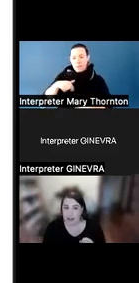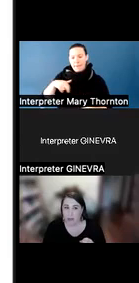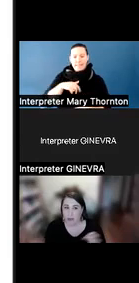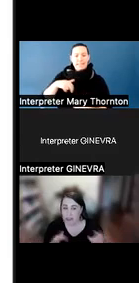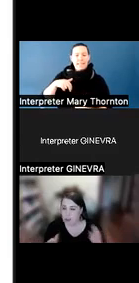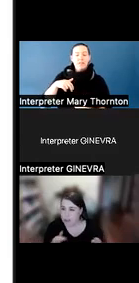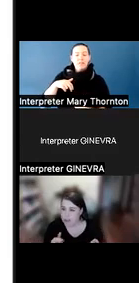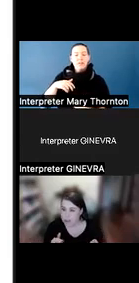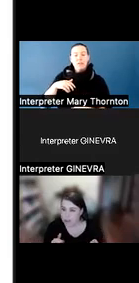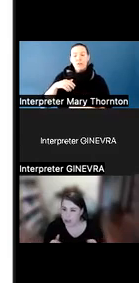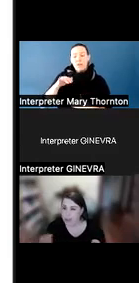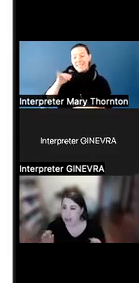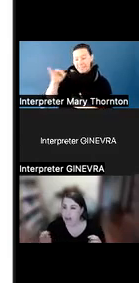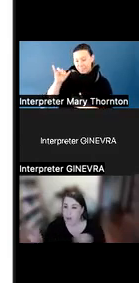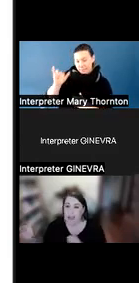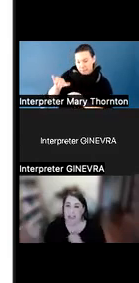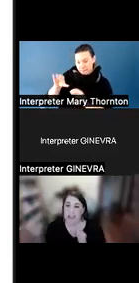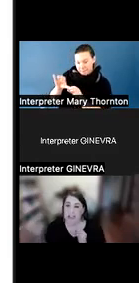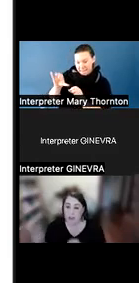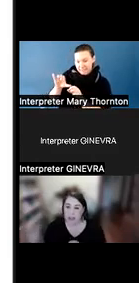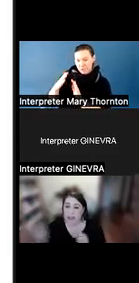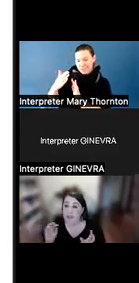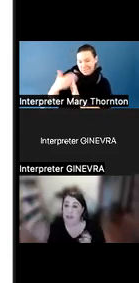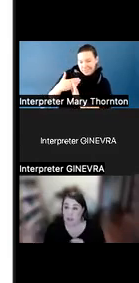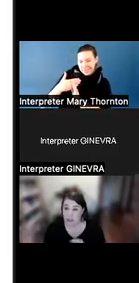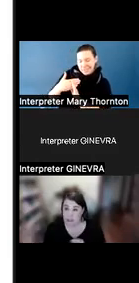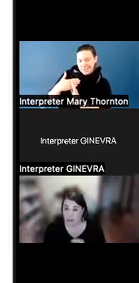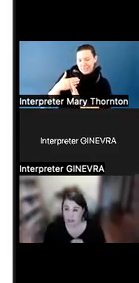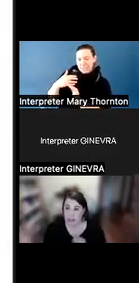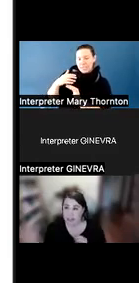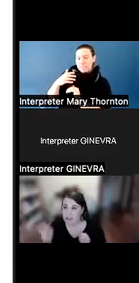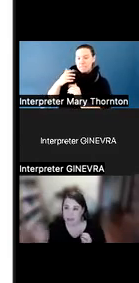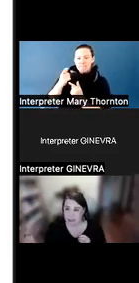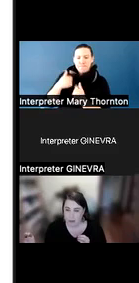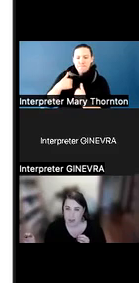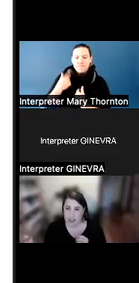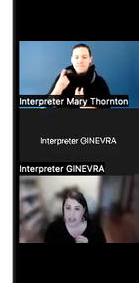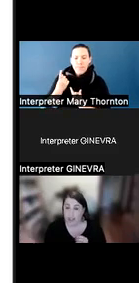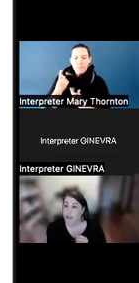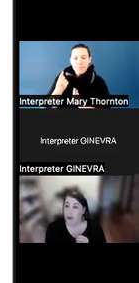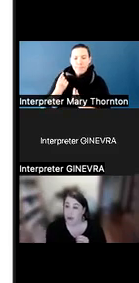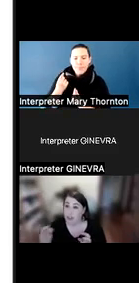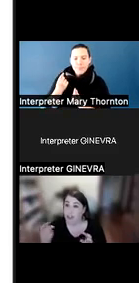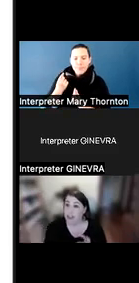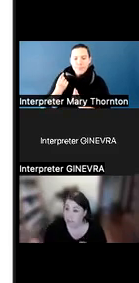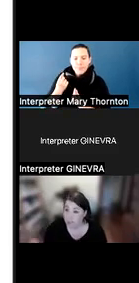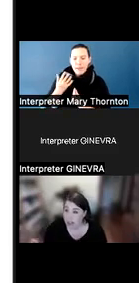what do you want me to do? And then what is important that I don't do? And sometimes people will say, don't touch me.